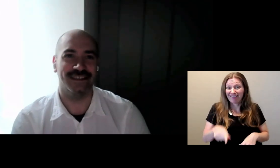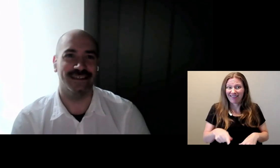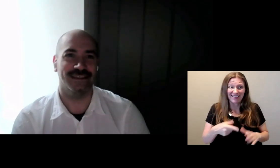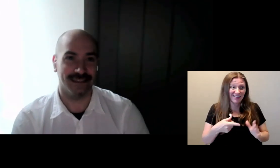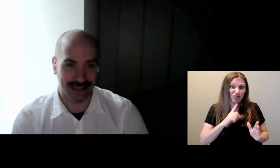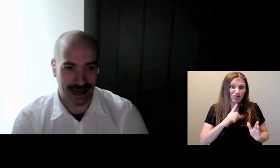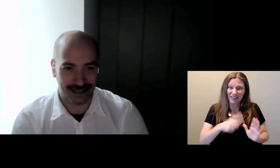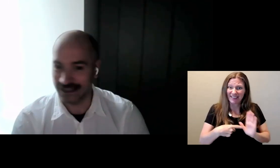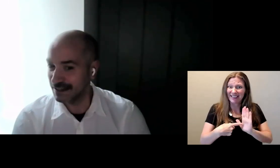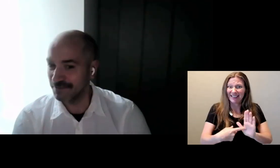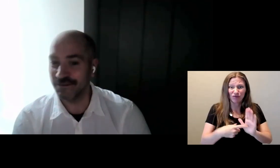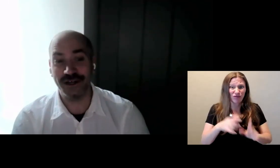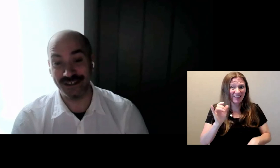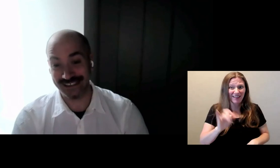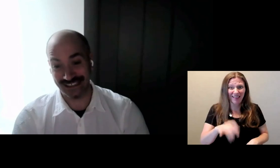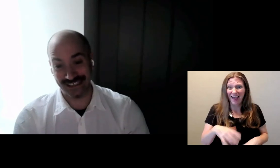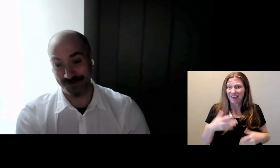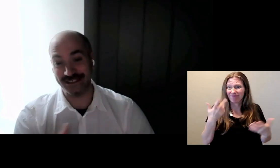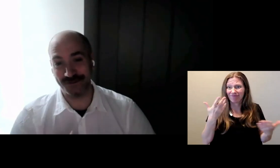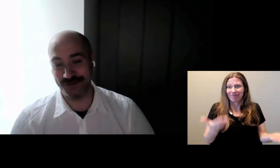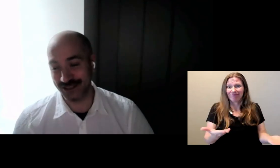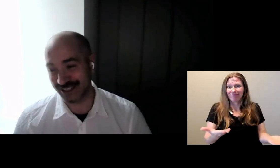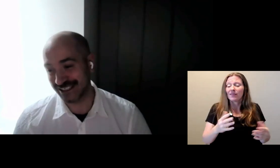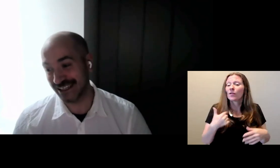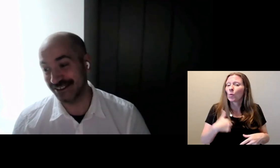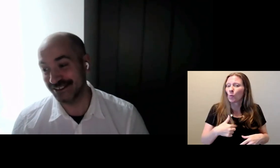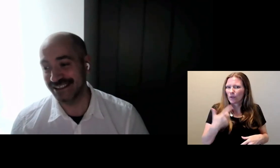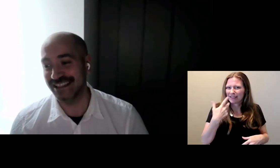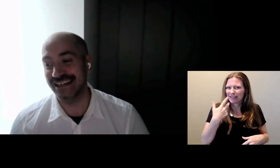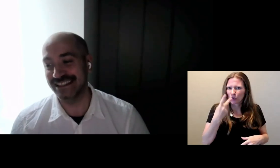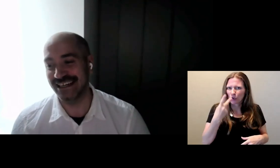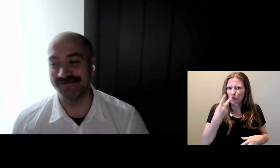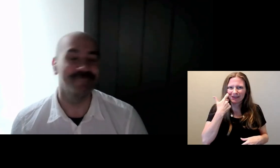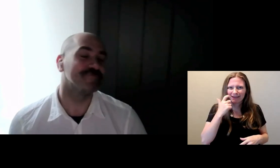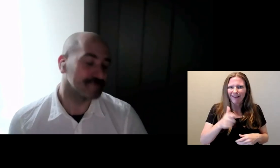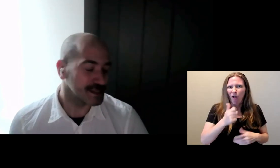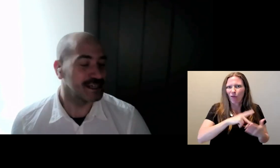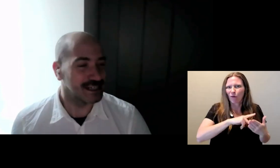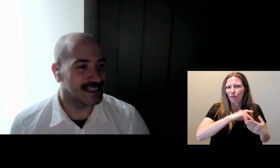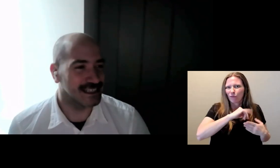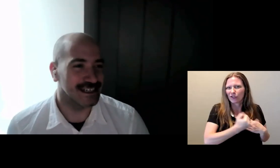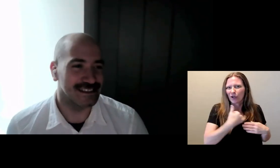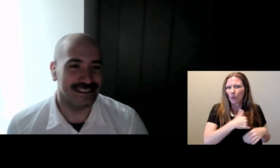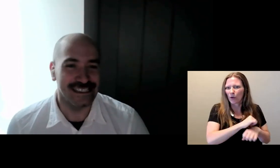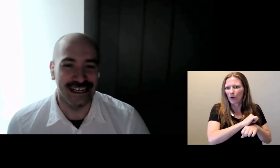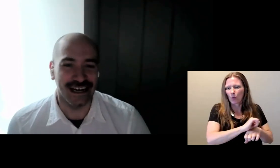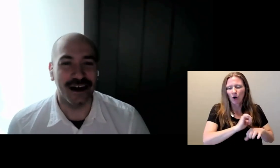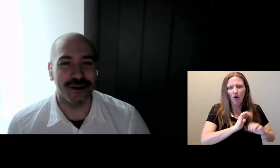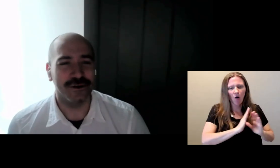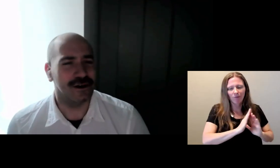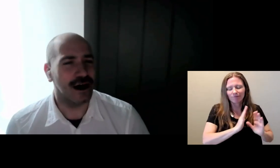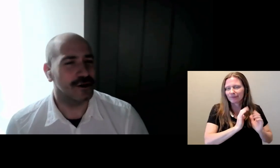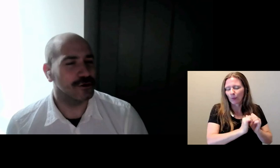And we've seen that very recently, in a project we worked on together. That autocraptions...